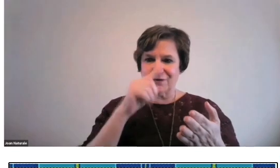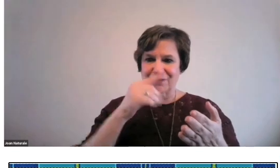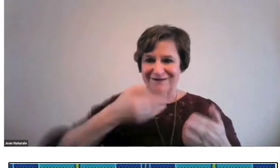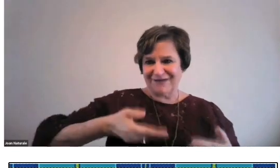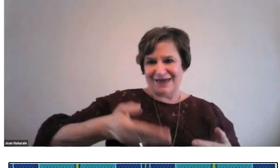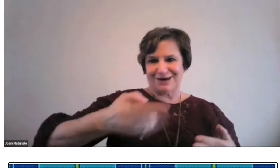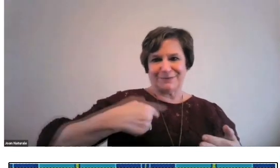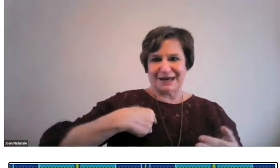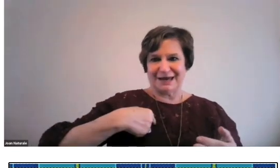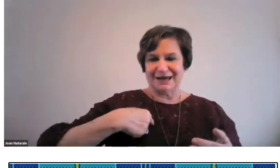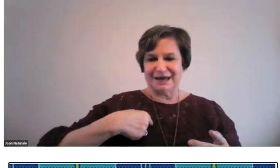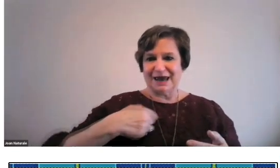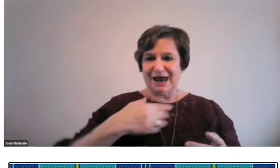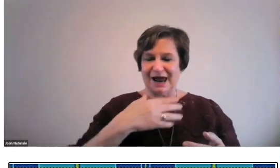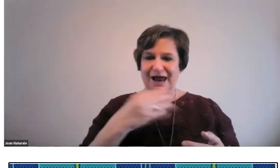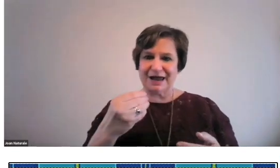Thank you again for inviting me.